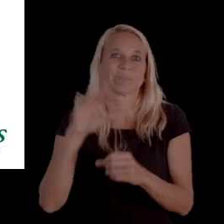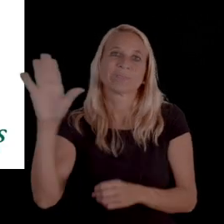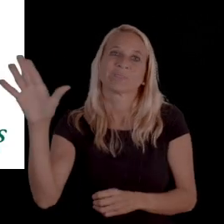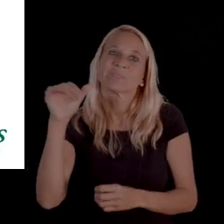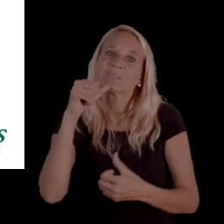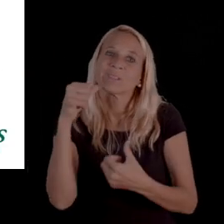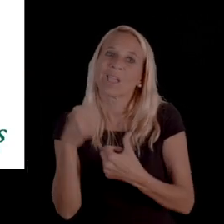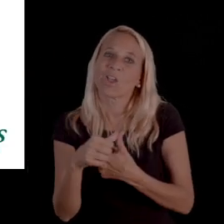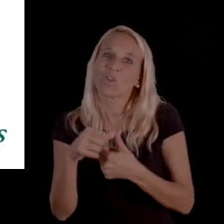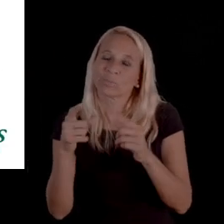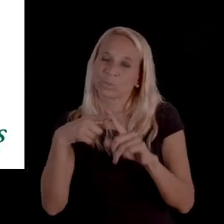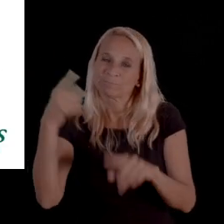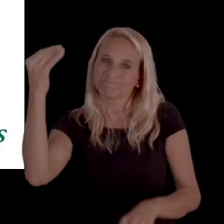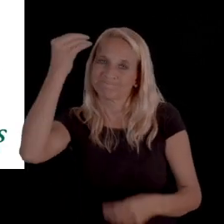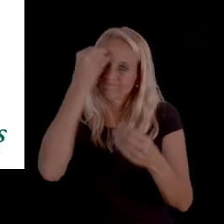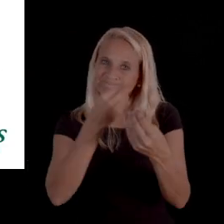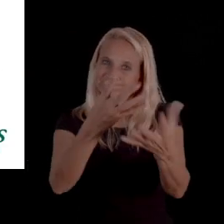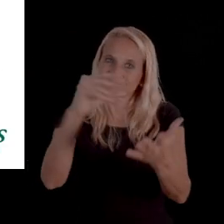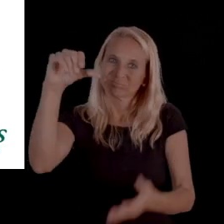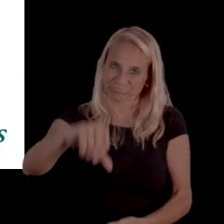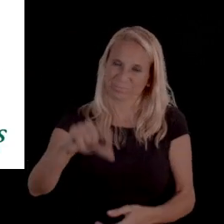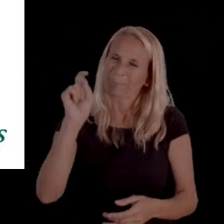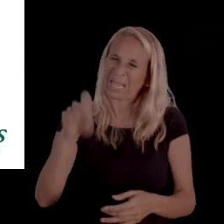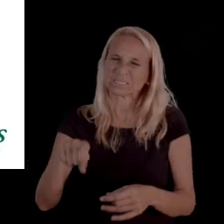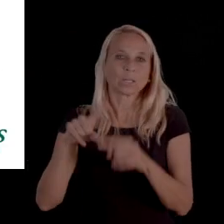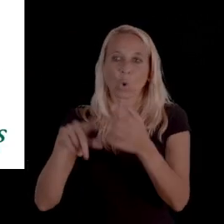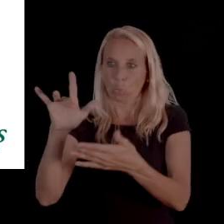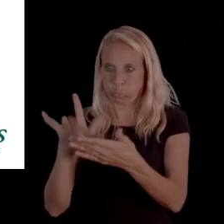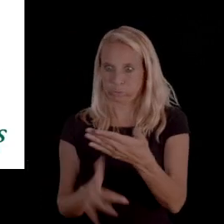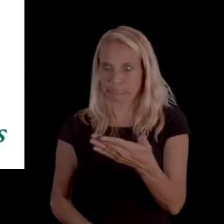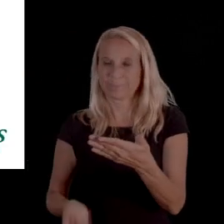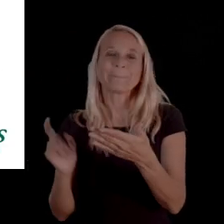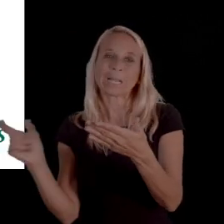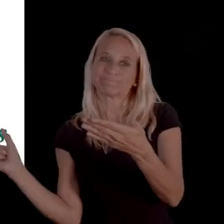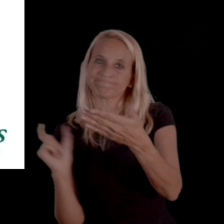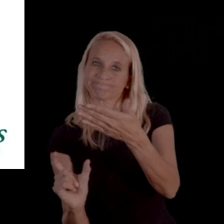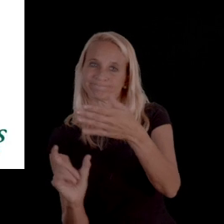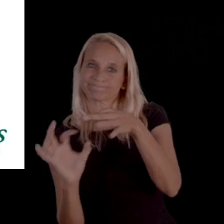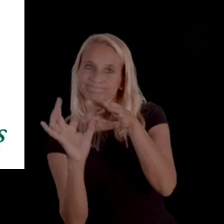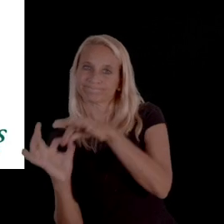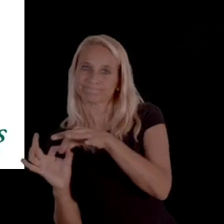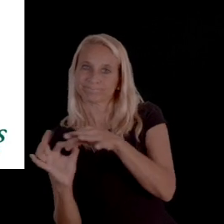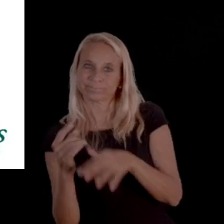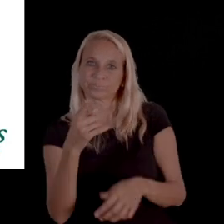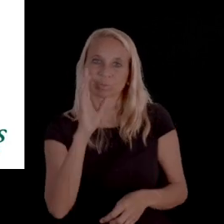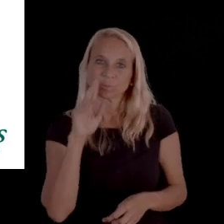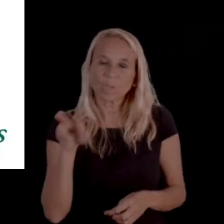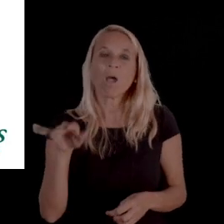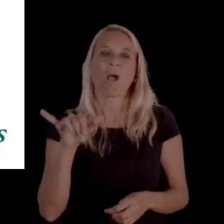that has to be included with the denial notice. You'll notice that they're like directly above that